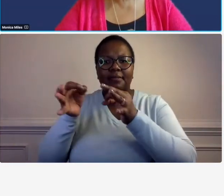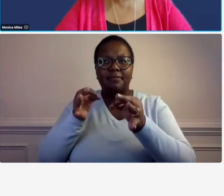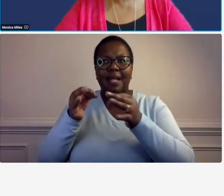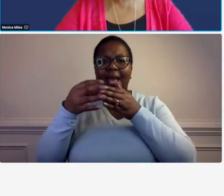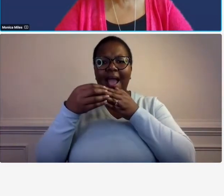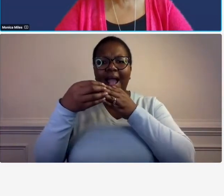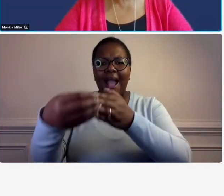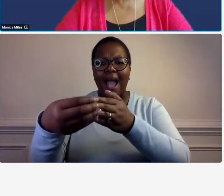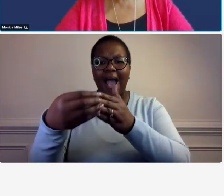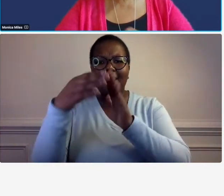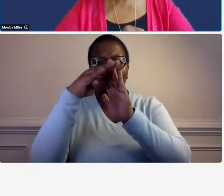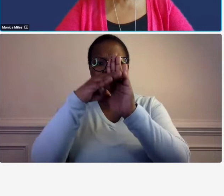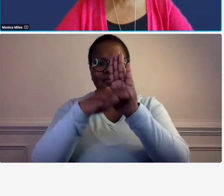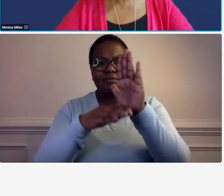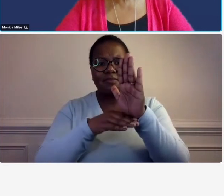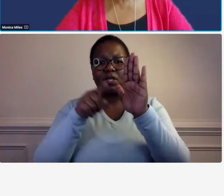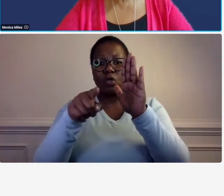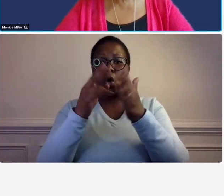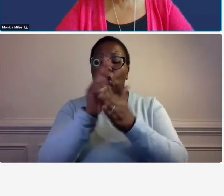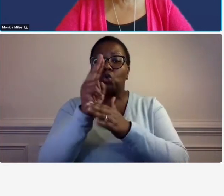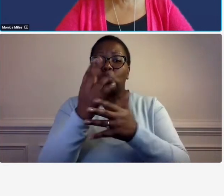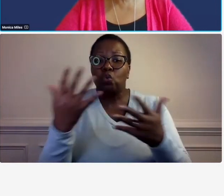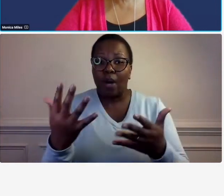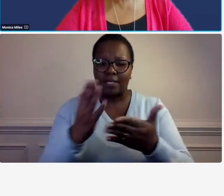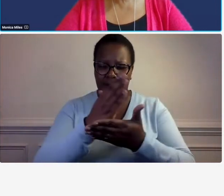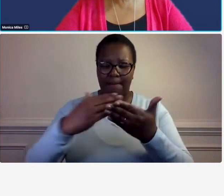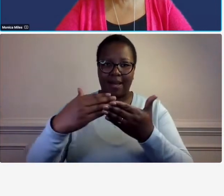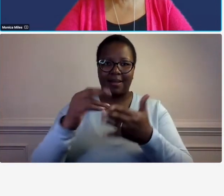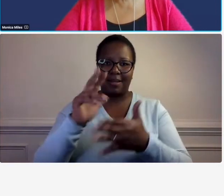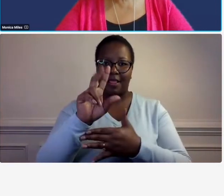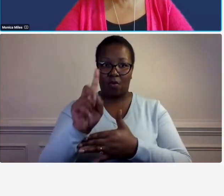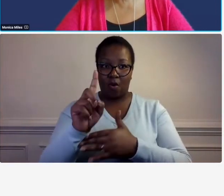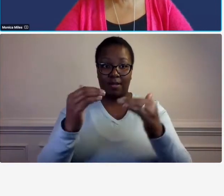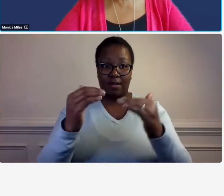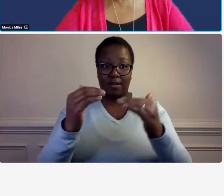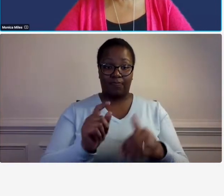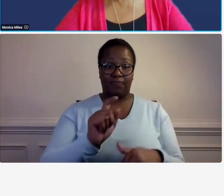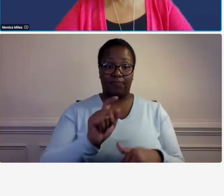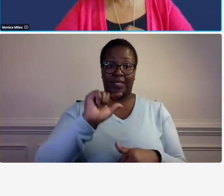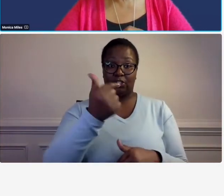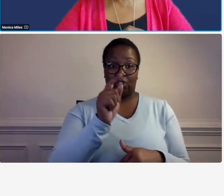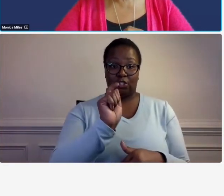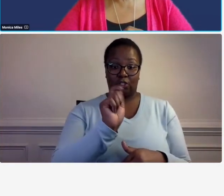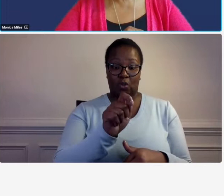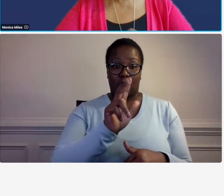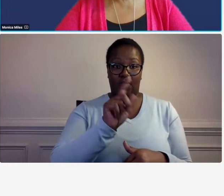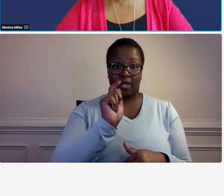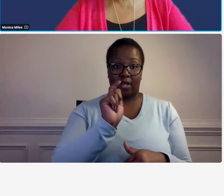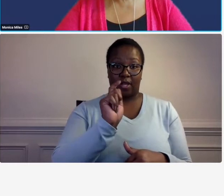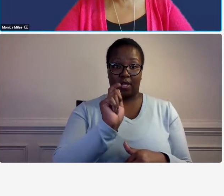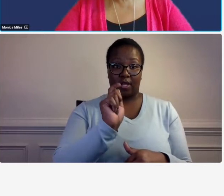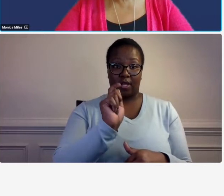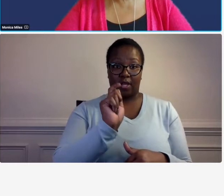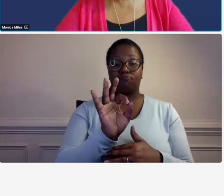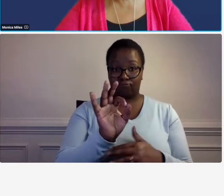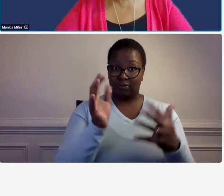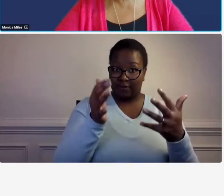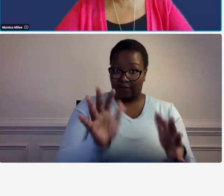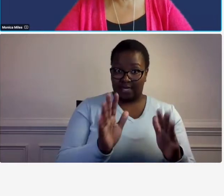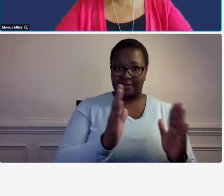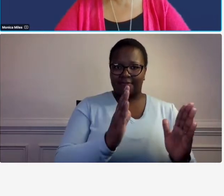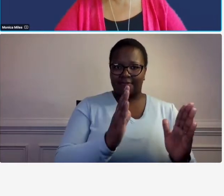far31 and then in g.3.9 it says okay the indirect clause rates they're subject to audit so they're